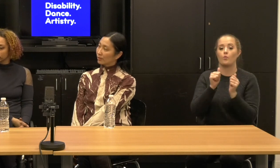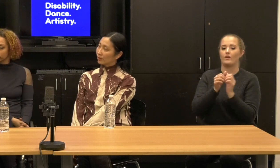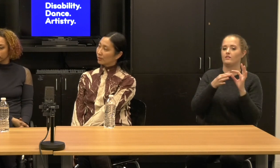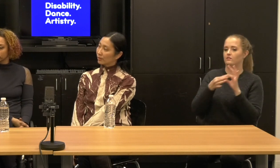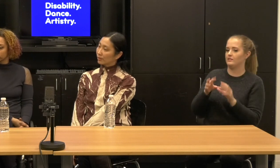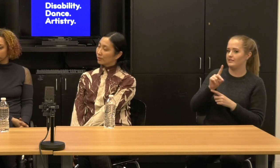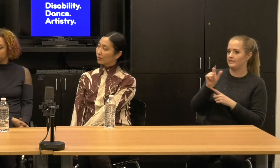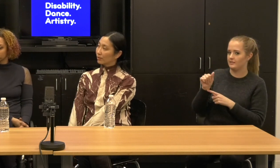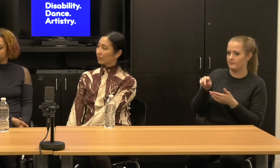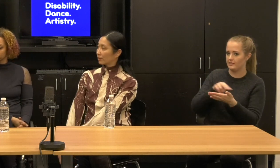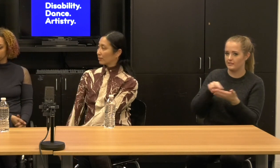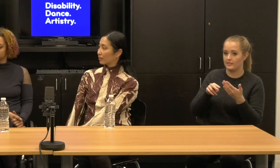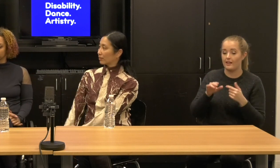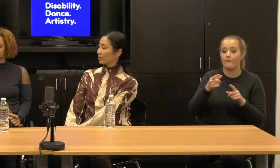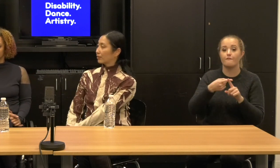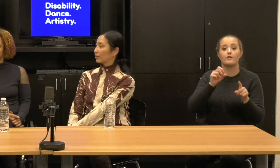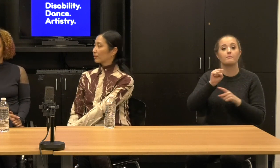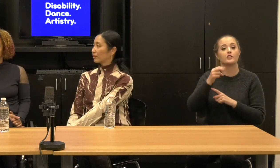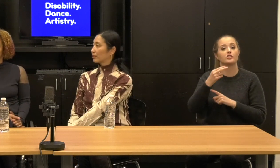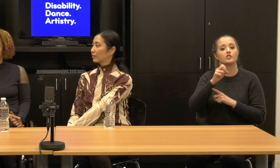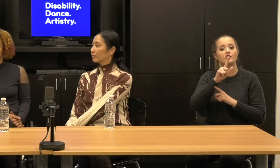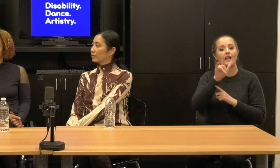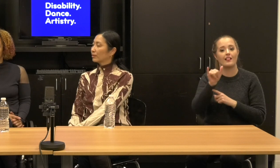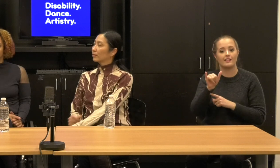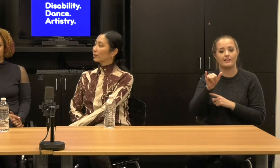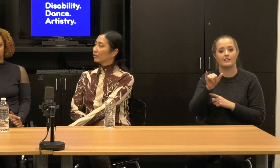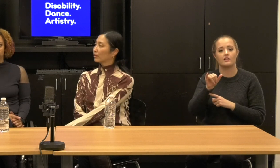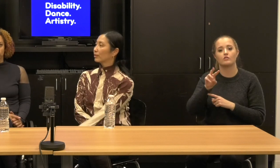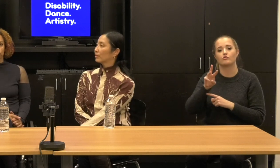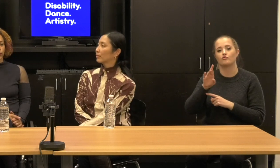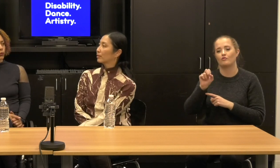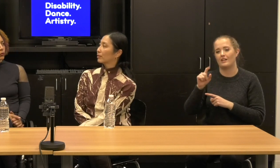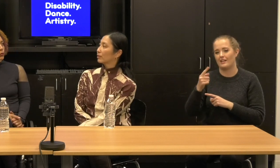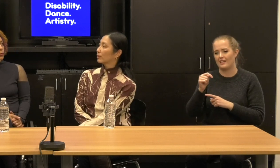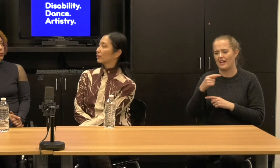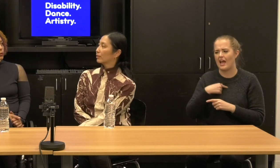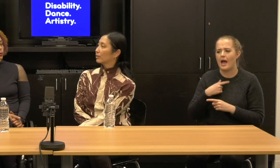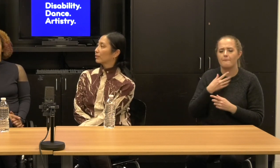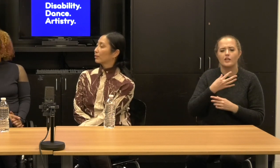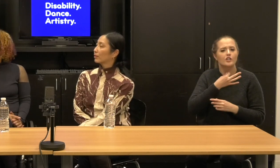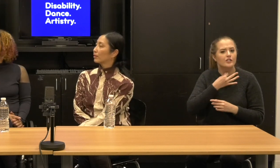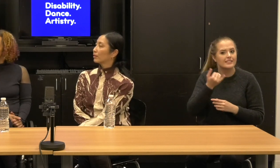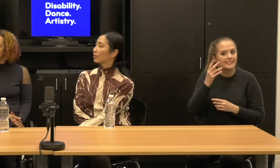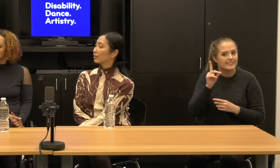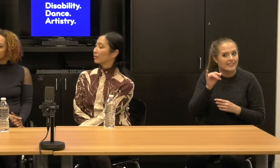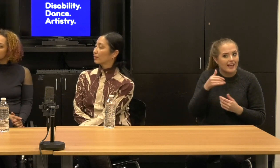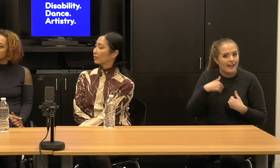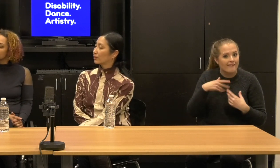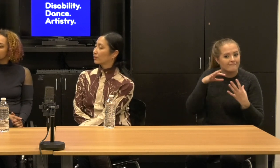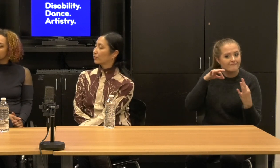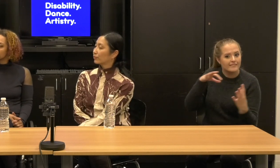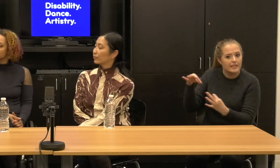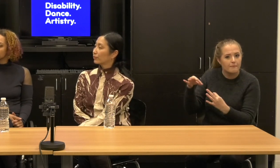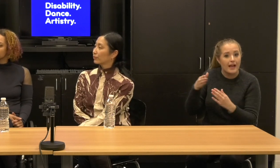Shelly is and I'm curious if you had a feedback session after performances in New York, if